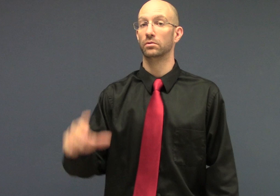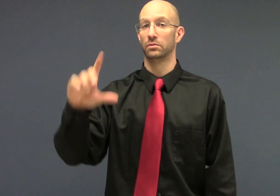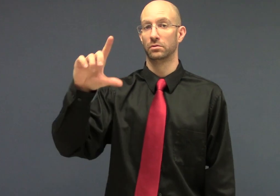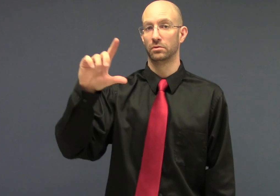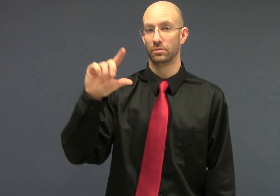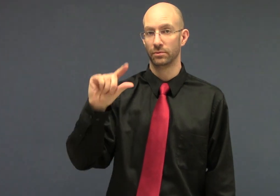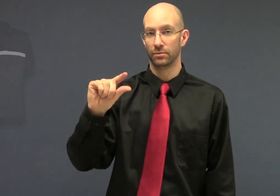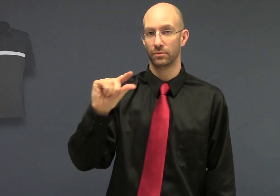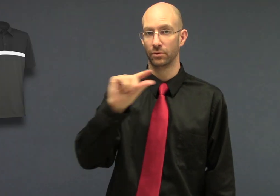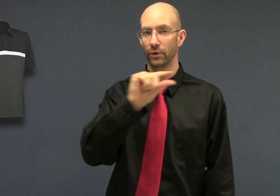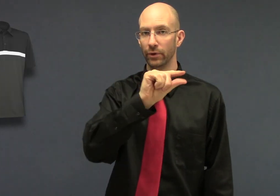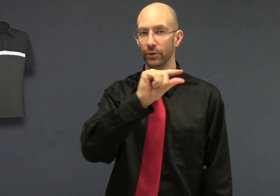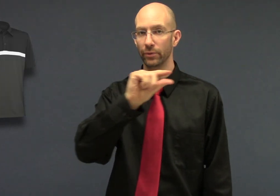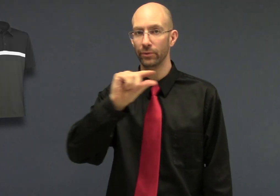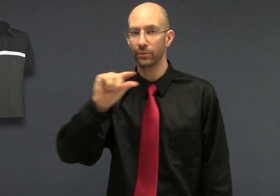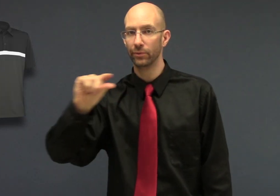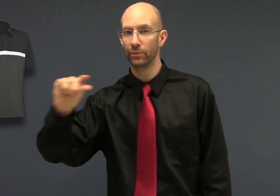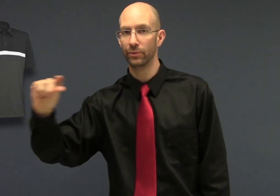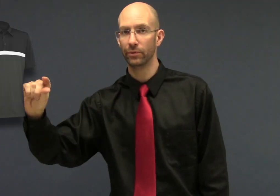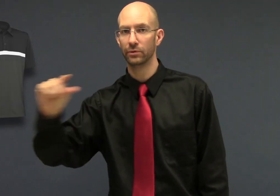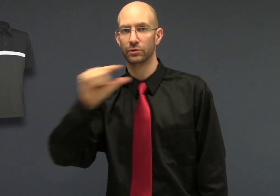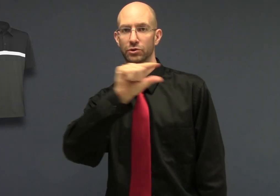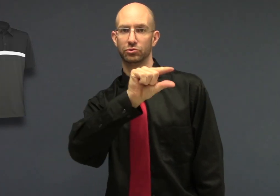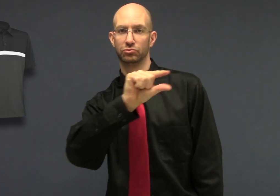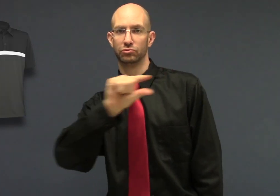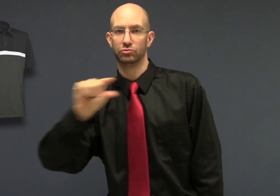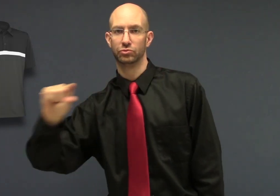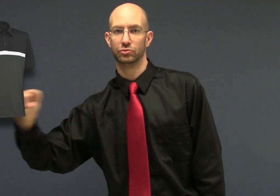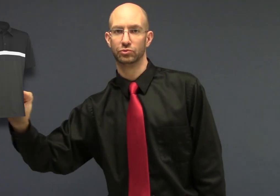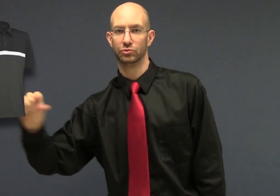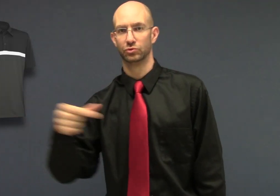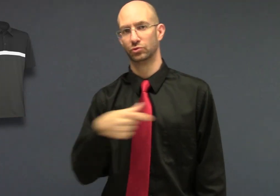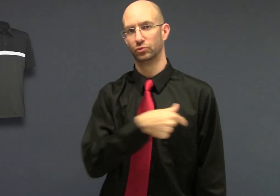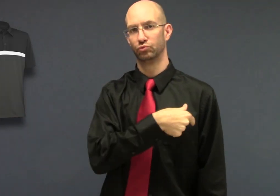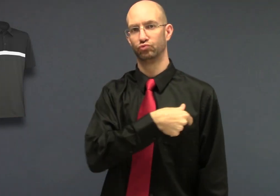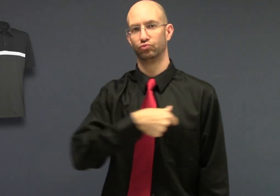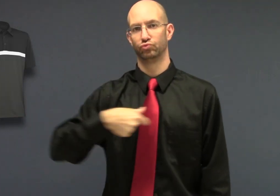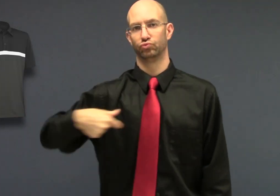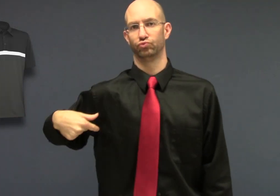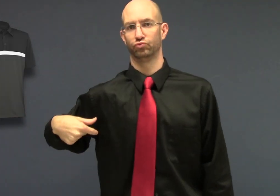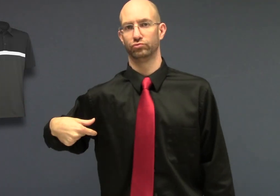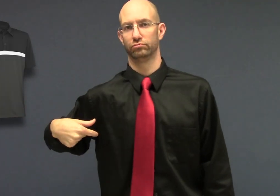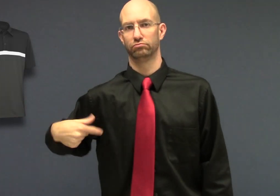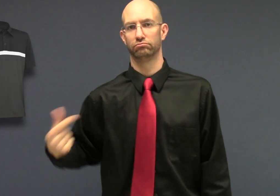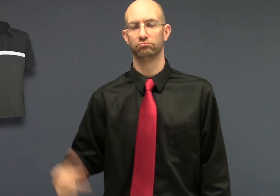THIN-STRIPE. Use CL:G for a thinner stripe. Again, sign horizontally for horizontal stripe.